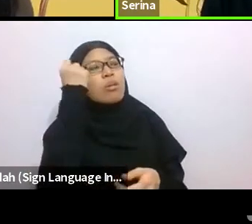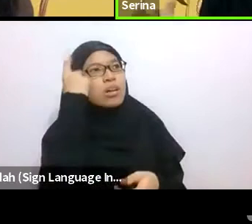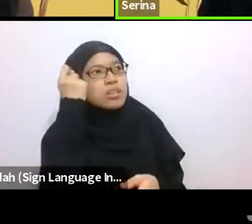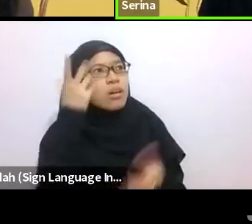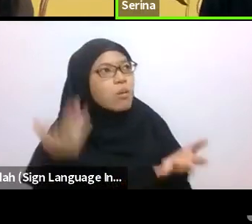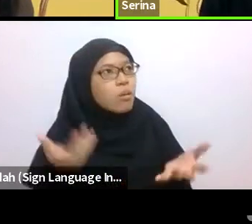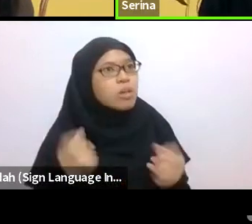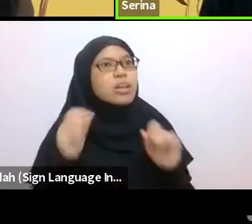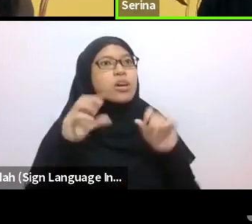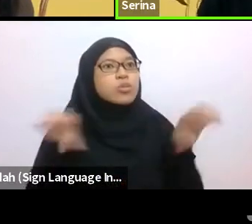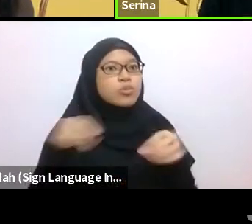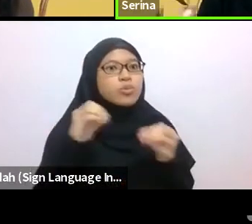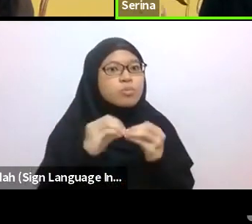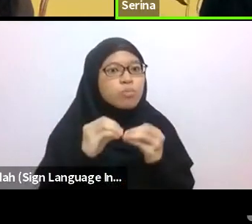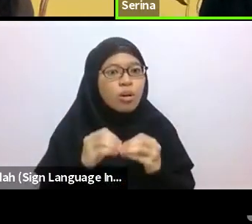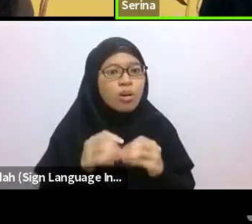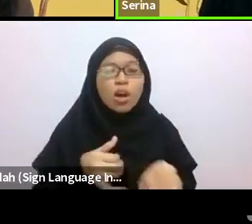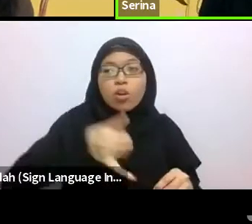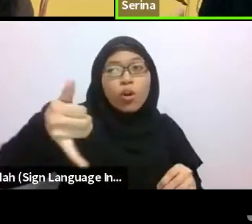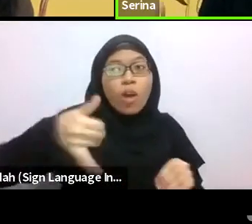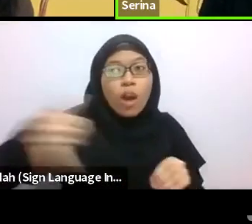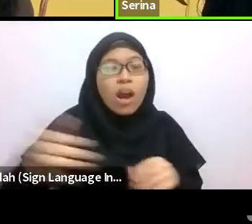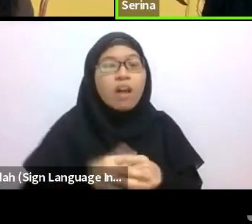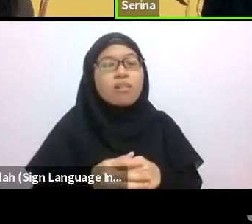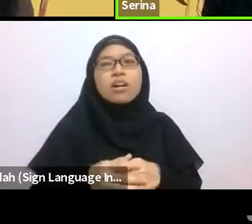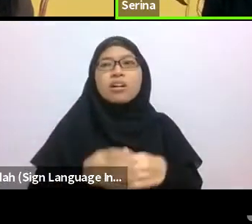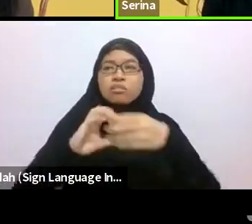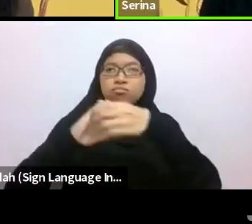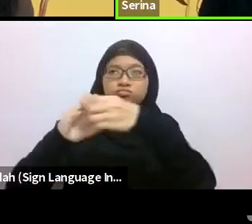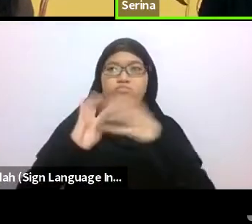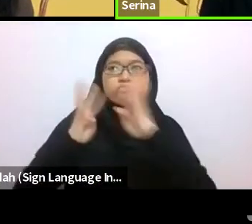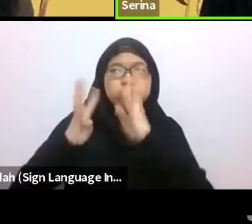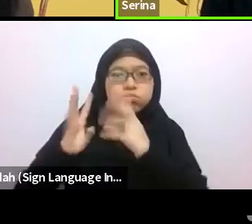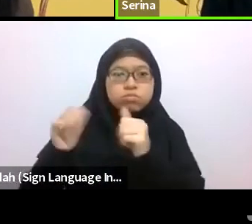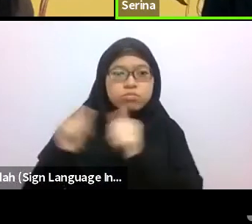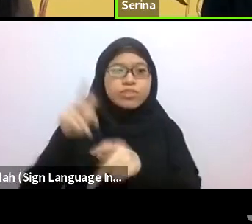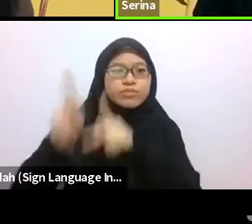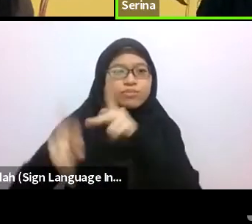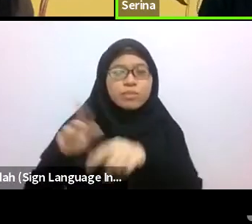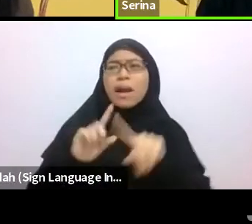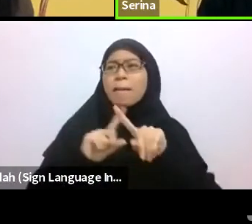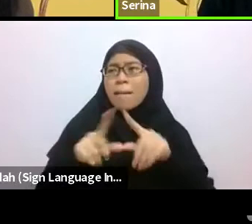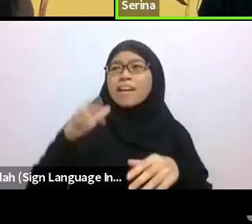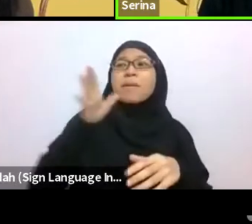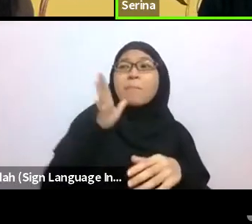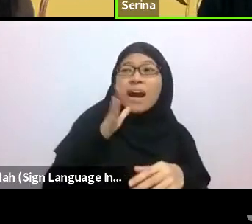But their mothers, their aunts, their boyfriends,were telling them, “No, this is not for you, you need to stay at home.”